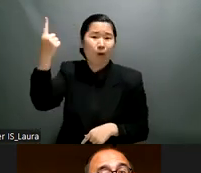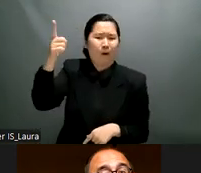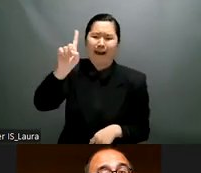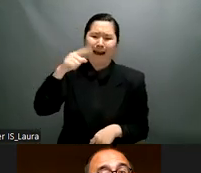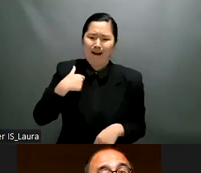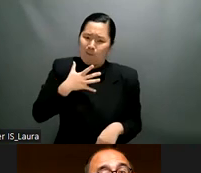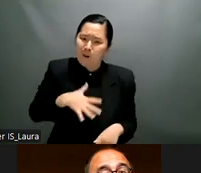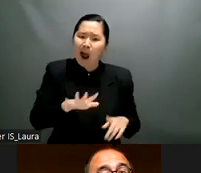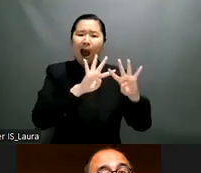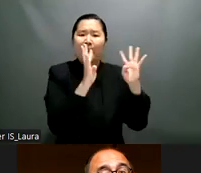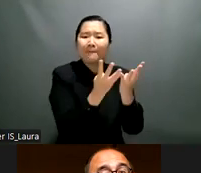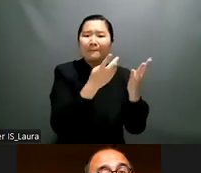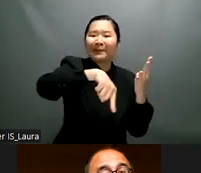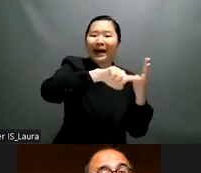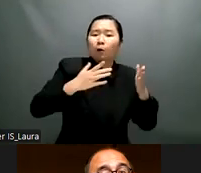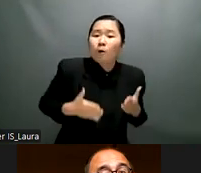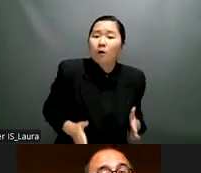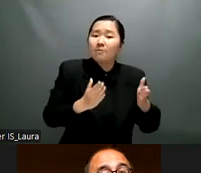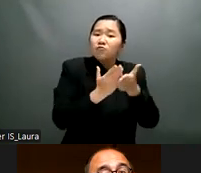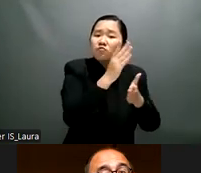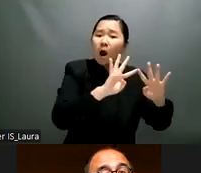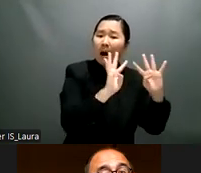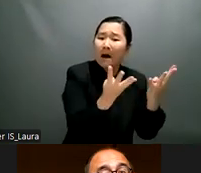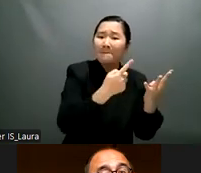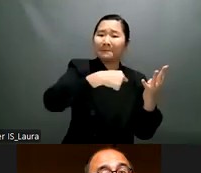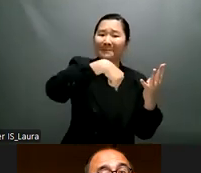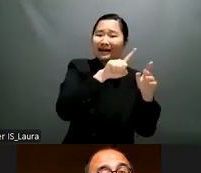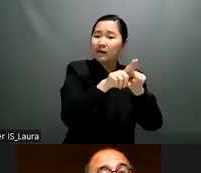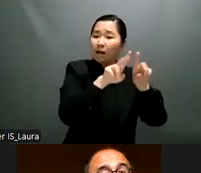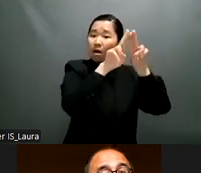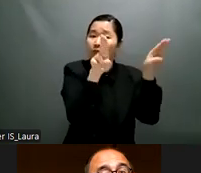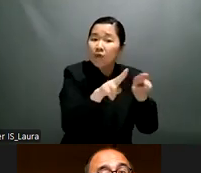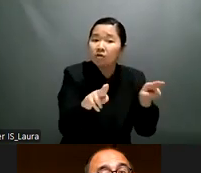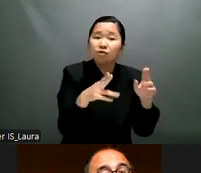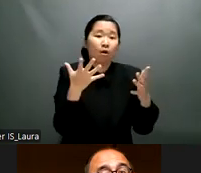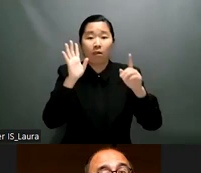one of the institutions that are responsible for supervised supervision by the cooperation